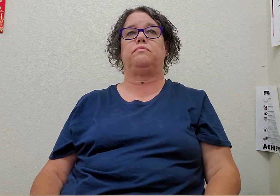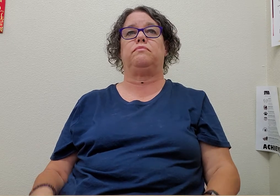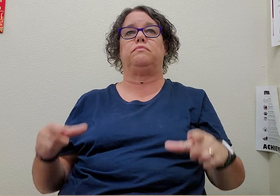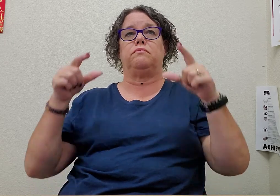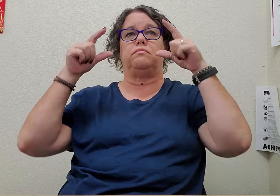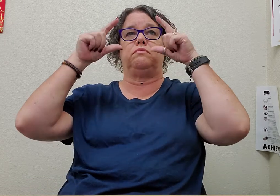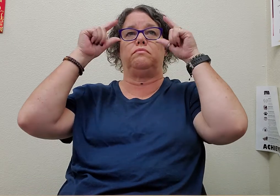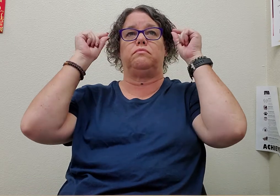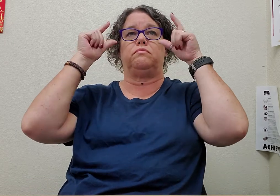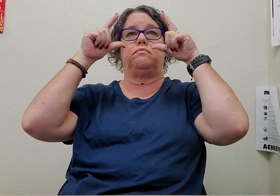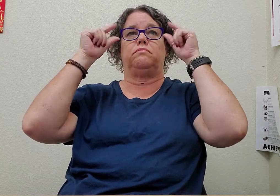glasses